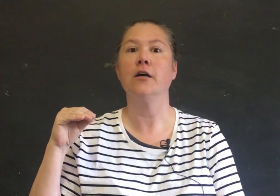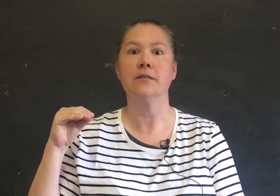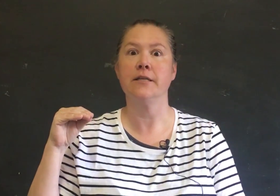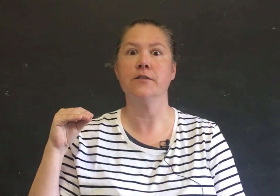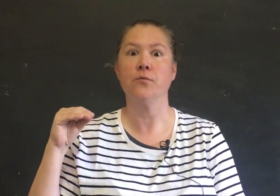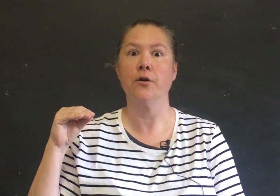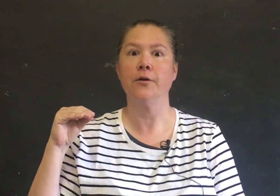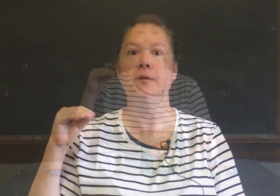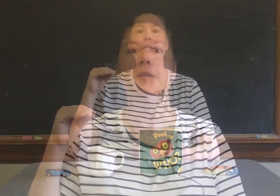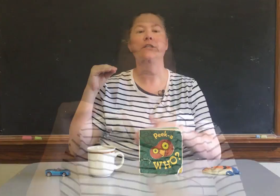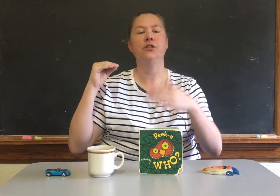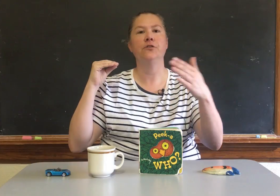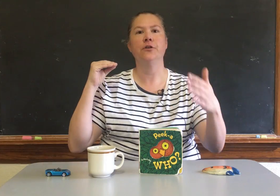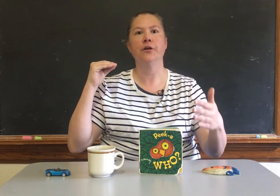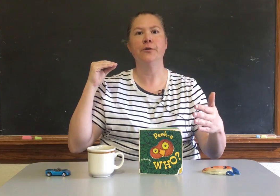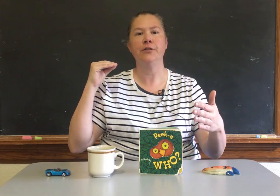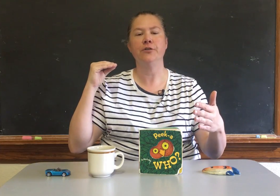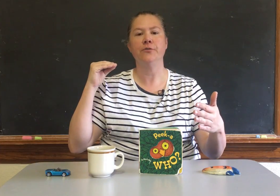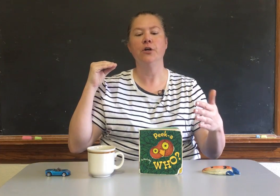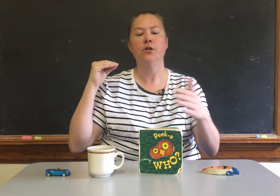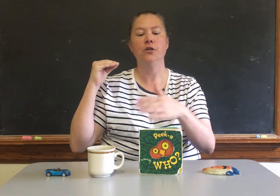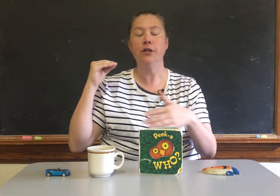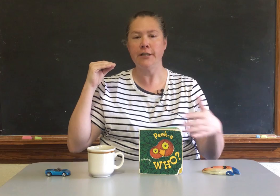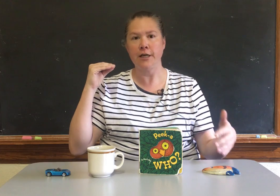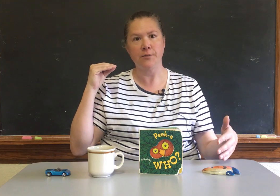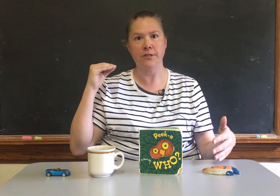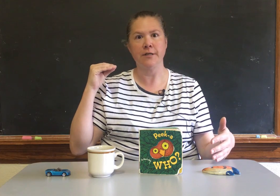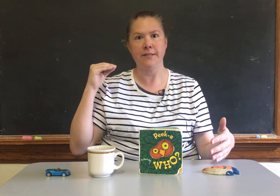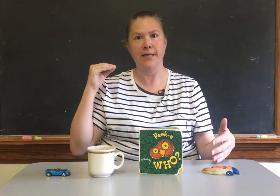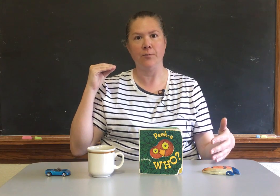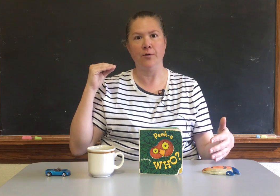Nonsense word the children are going to look at the objects on the table